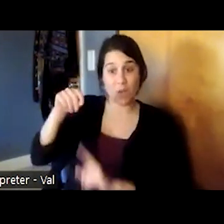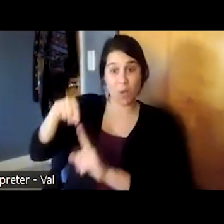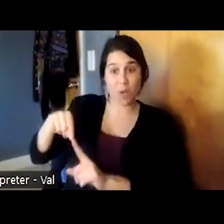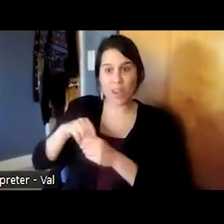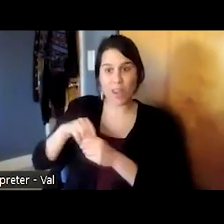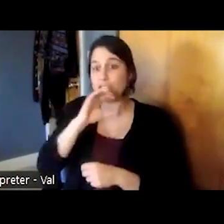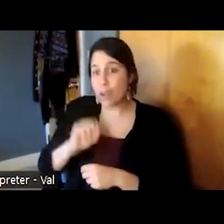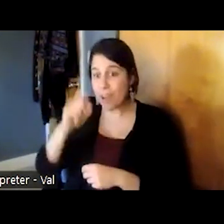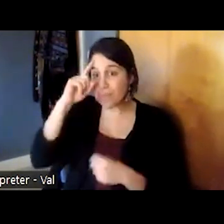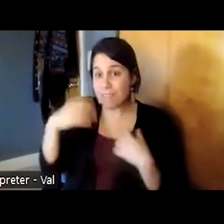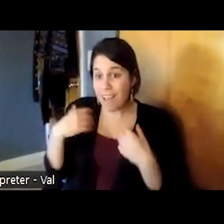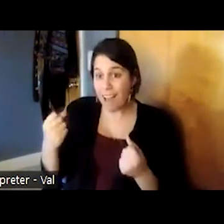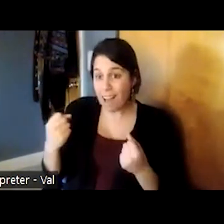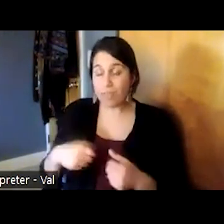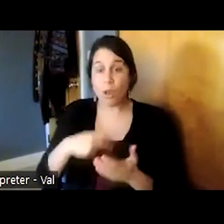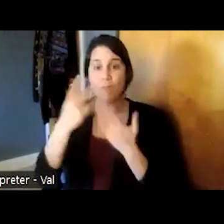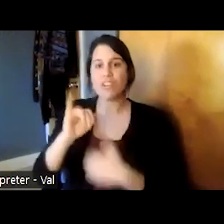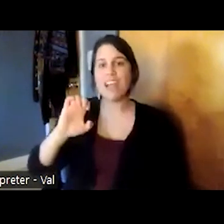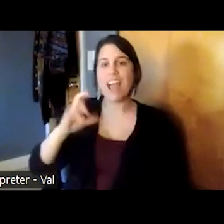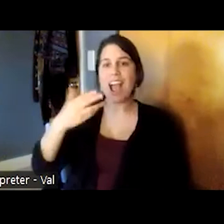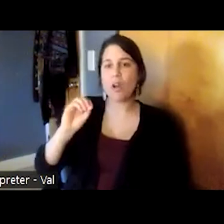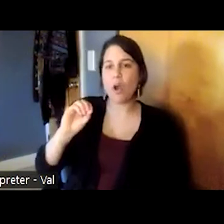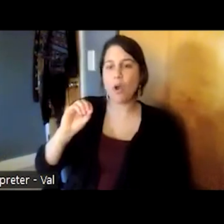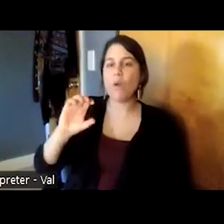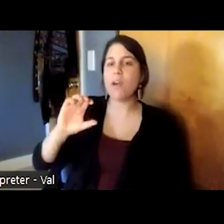project echo gem integrates not only psychiatric medication